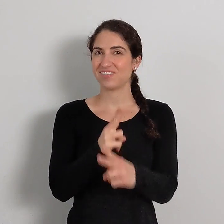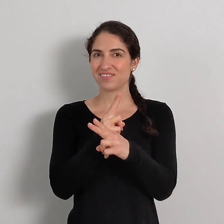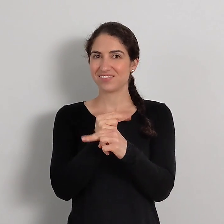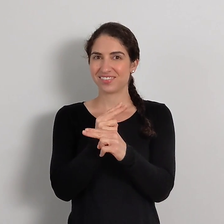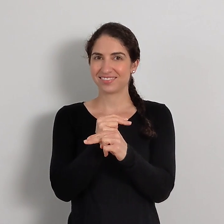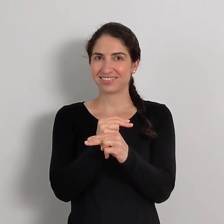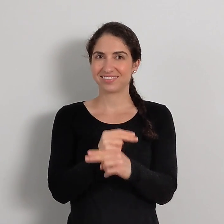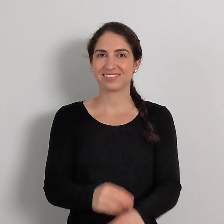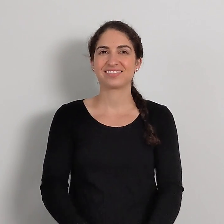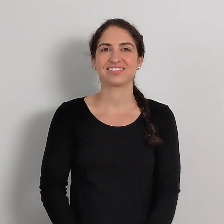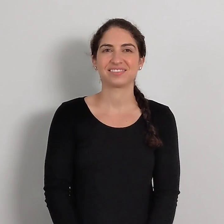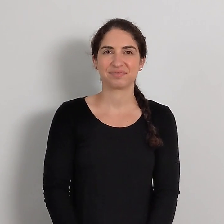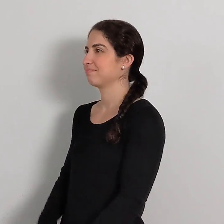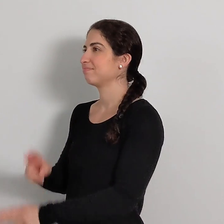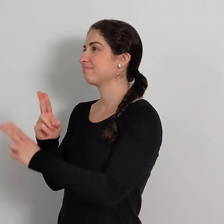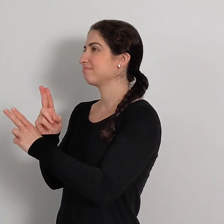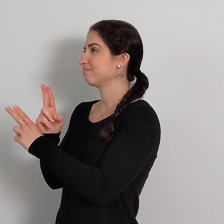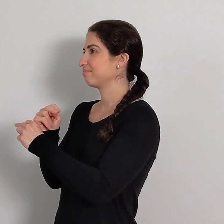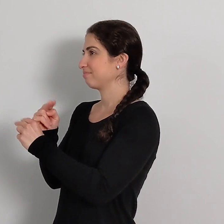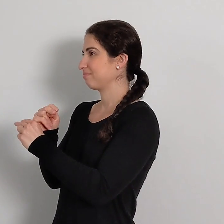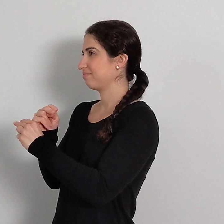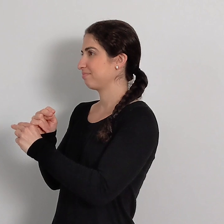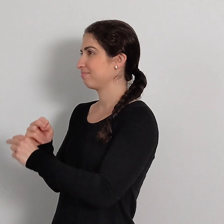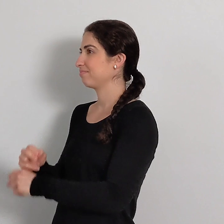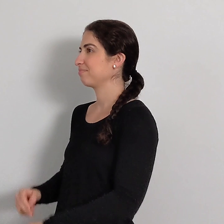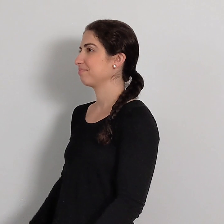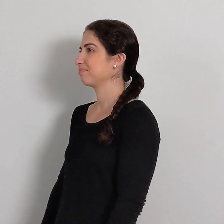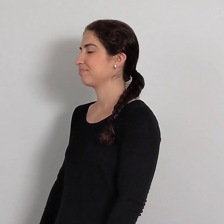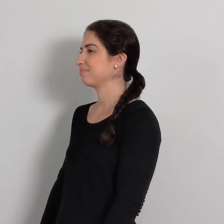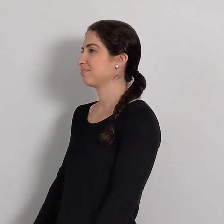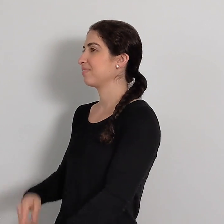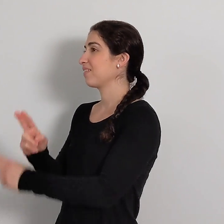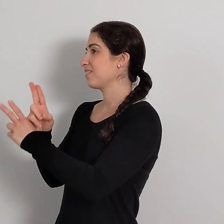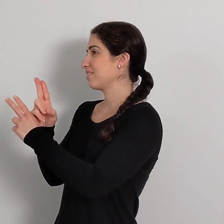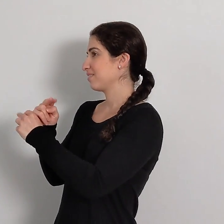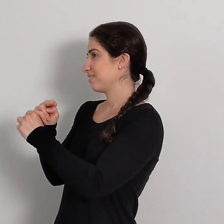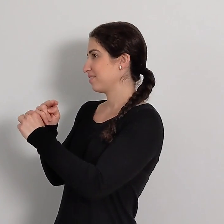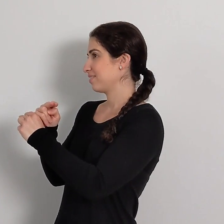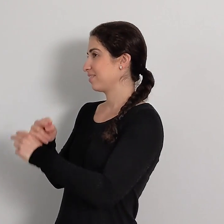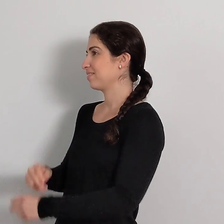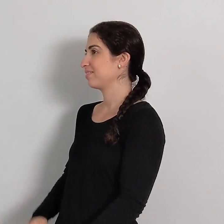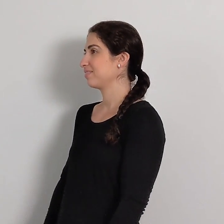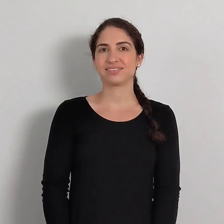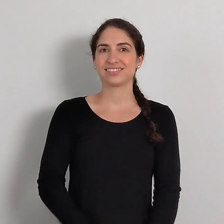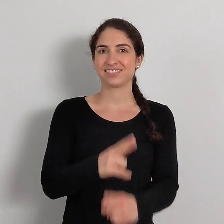BUNNY RABBIT